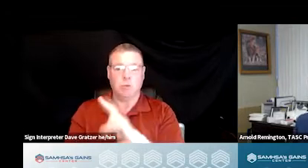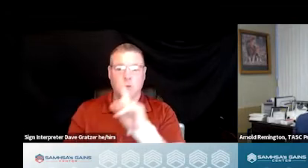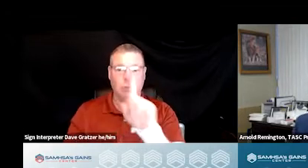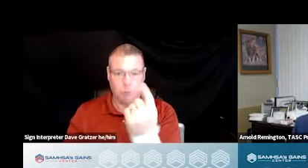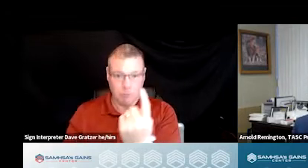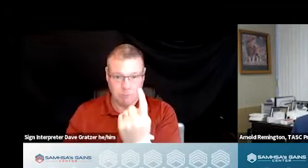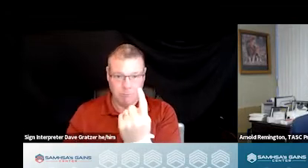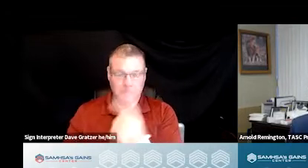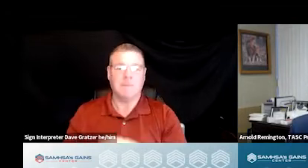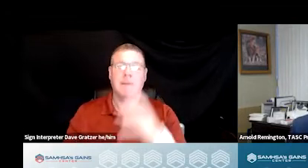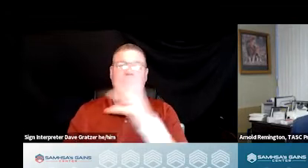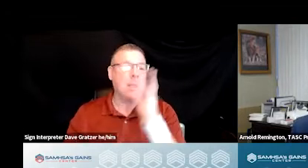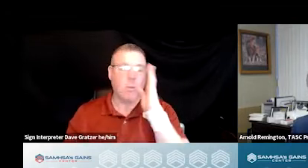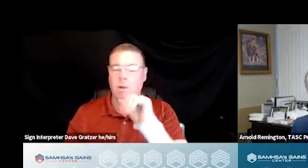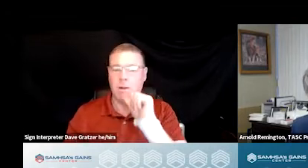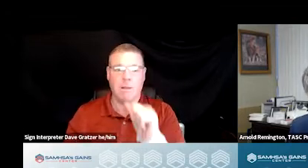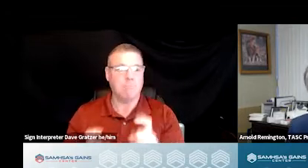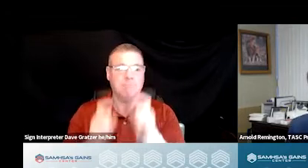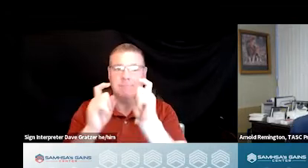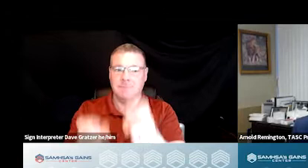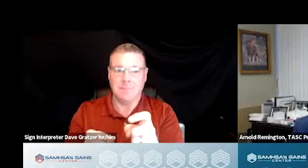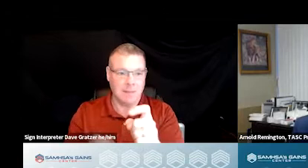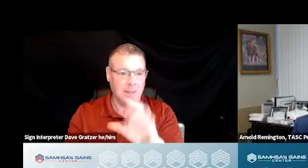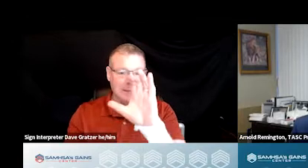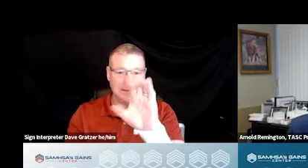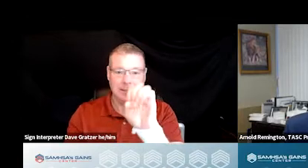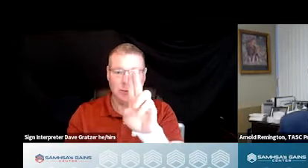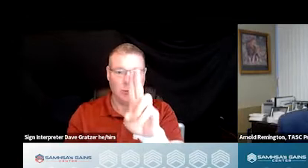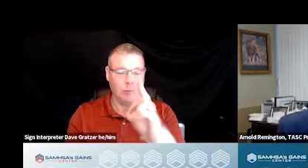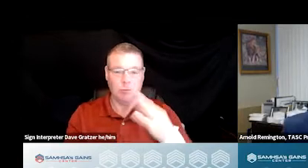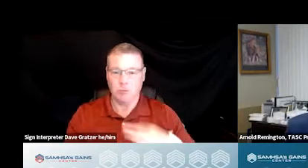only, and we will not be able to offer any CEU credits.